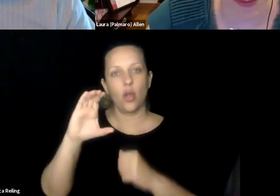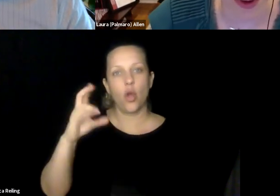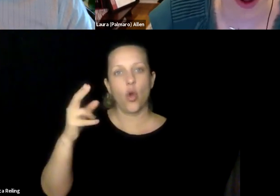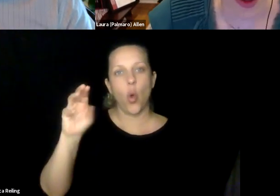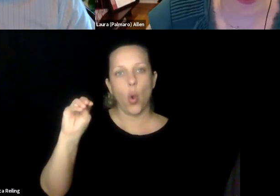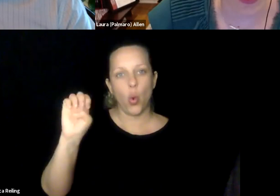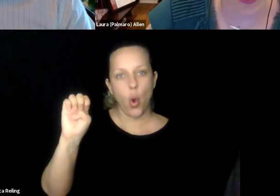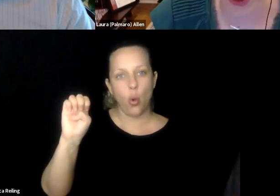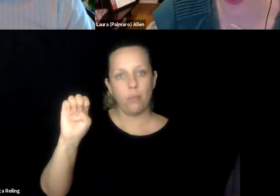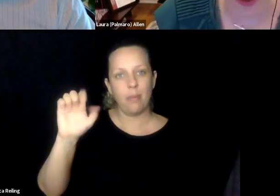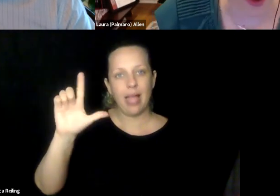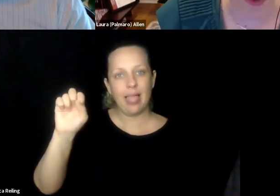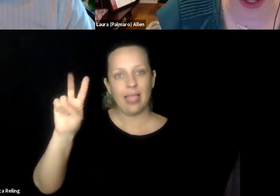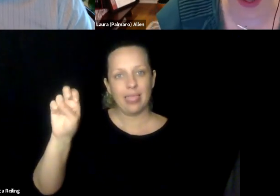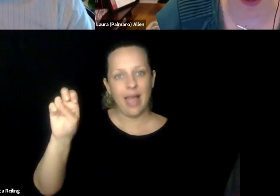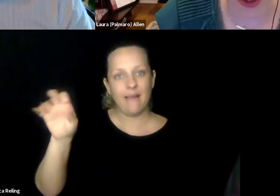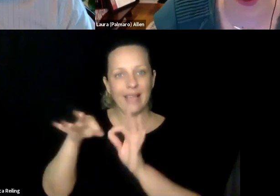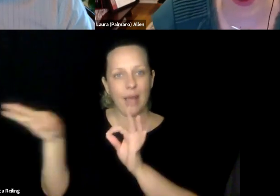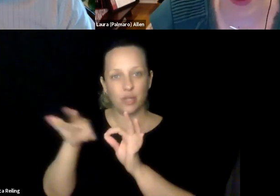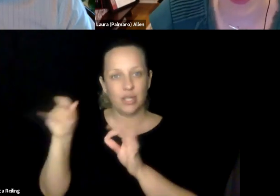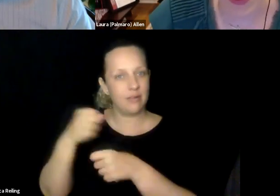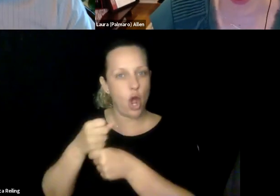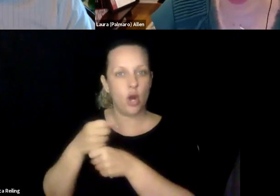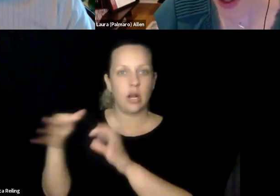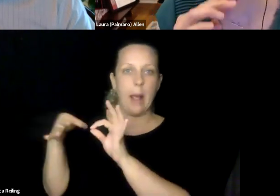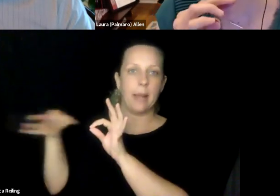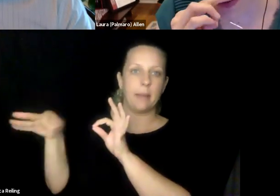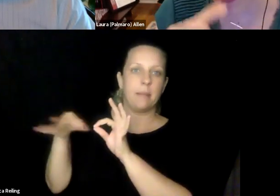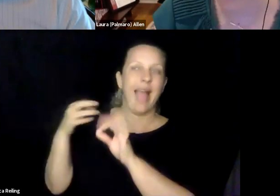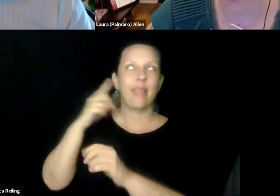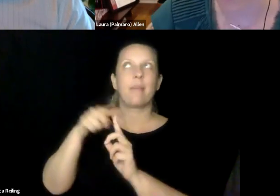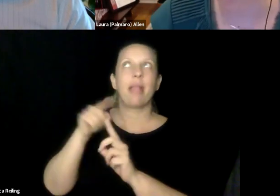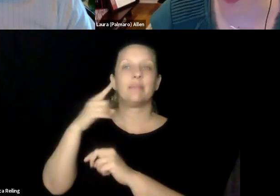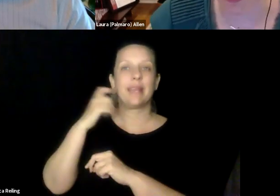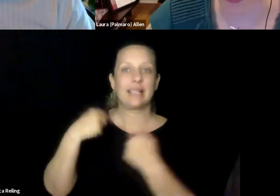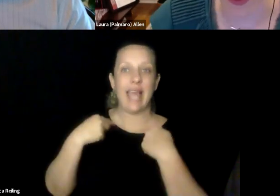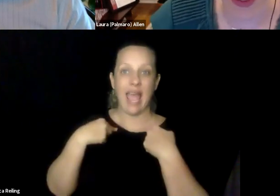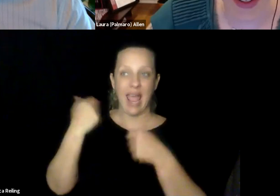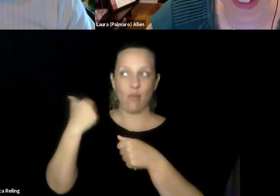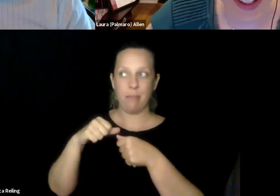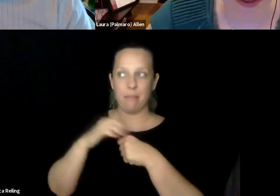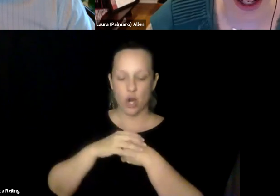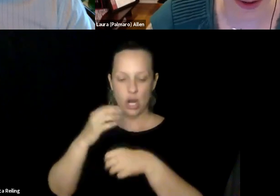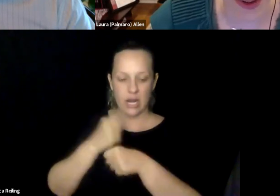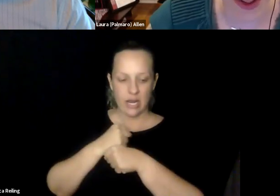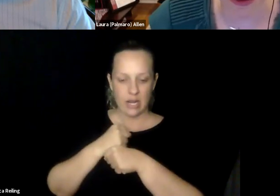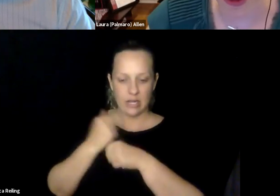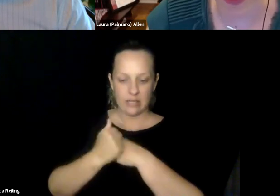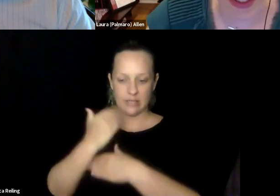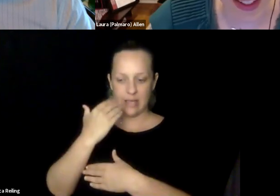could certainly impact education or -- I think about things like Chrome live captions as one example. Which is